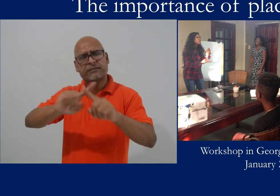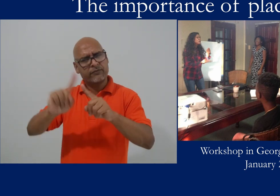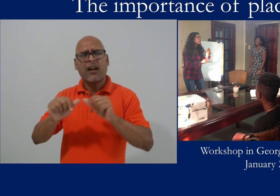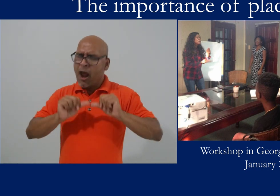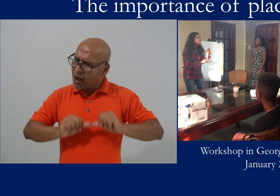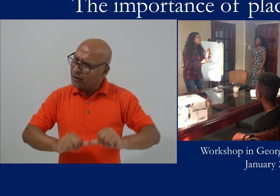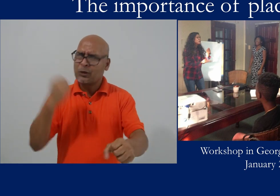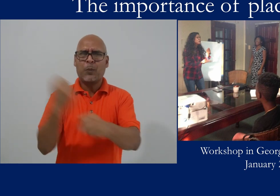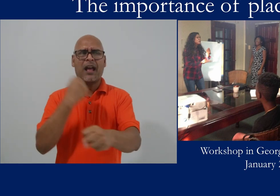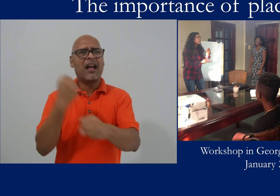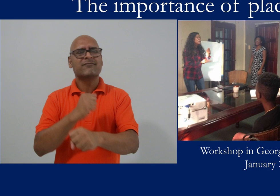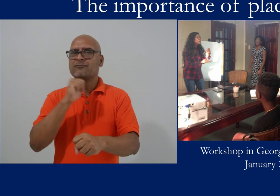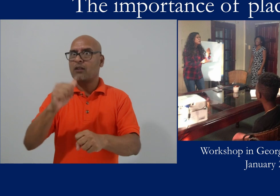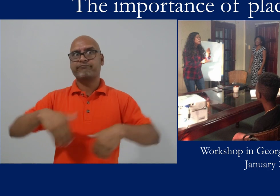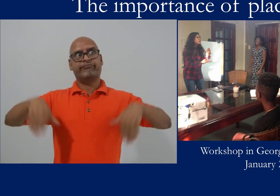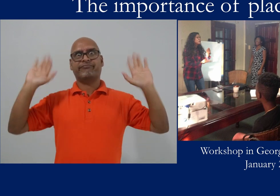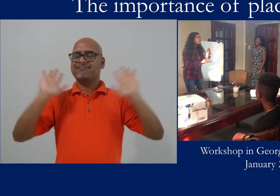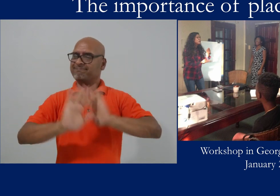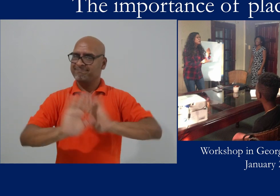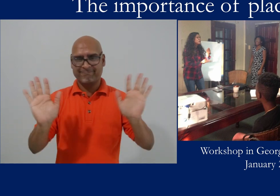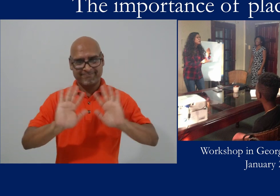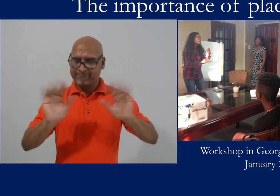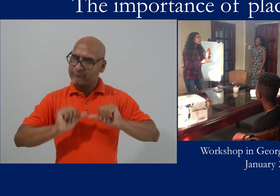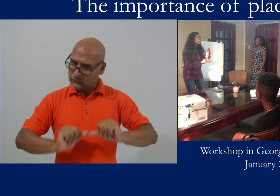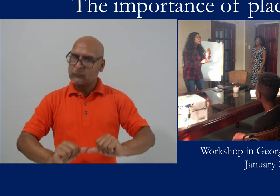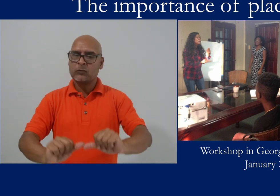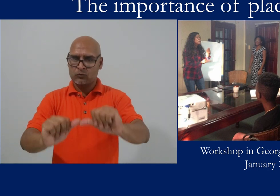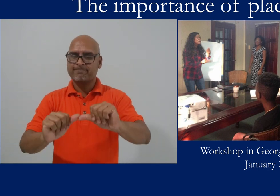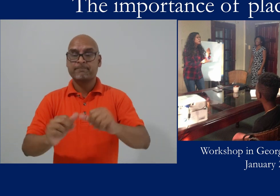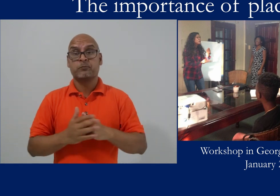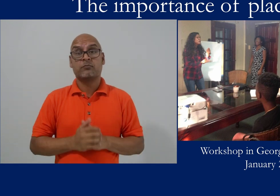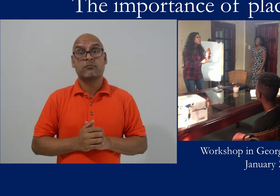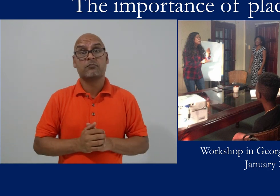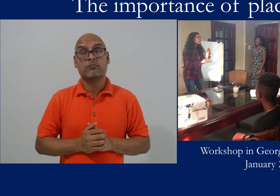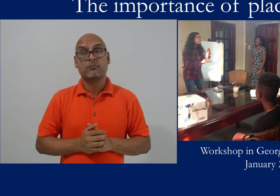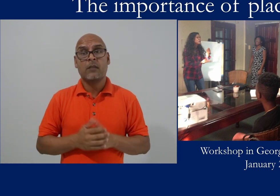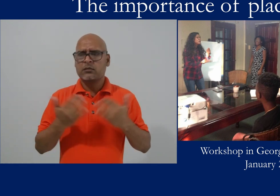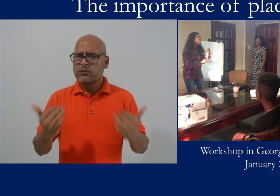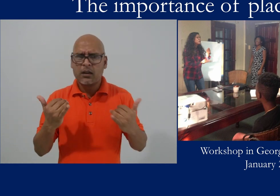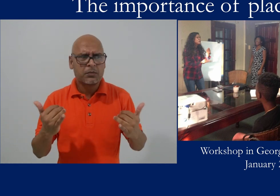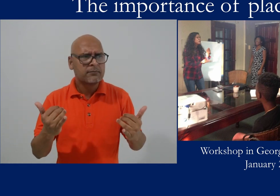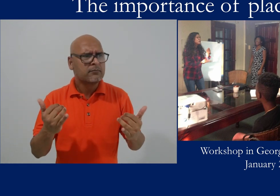to continue documentation and the work really is never ending.